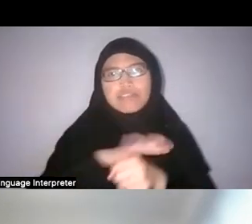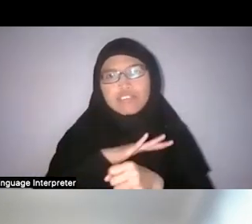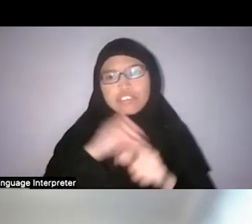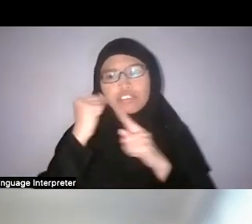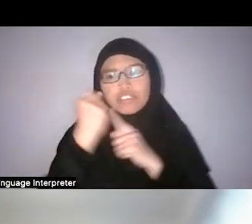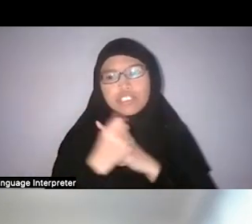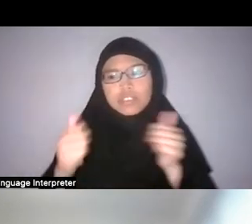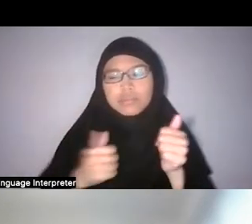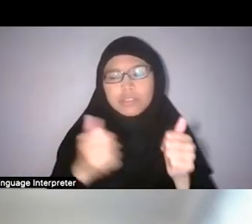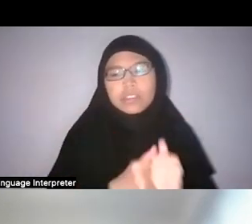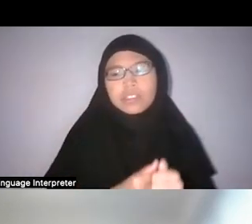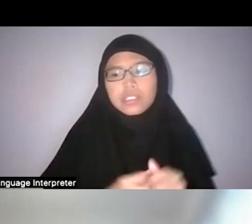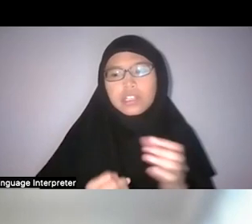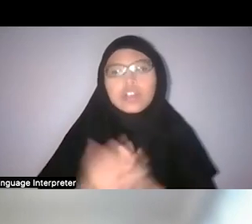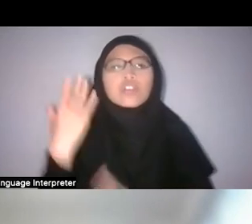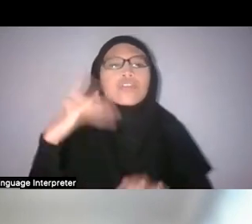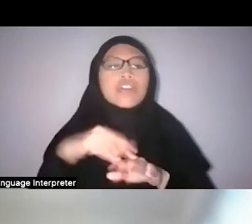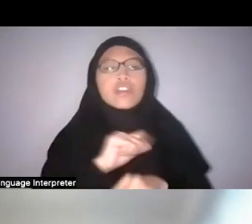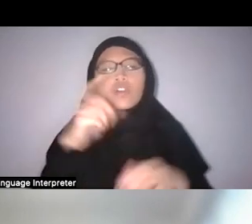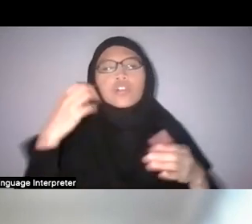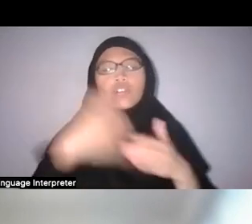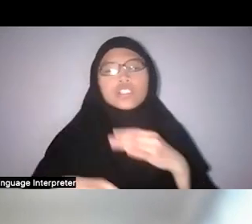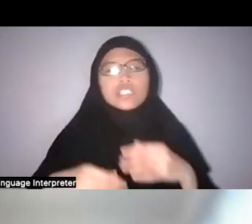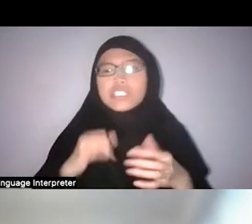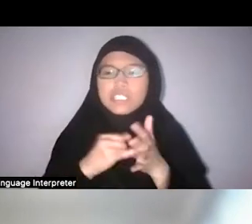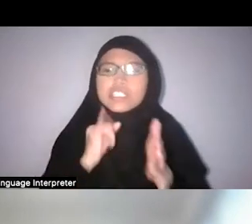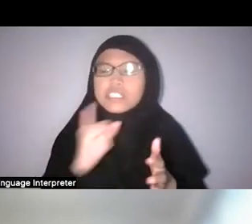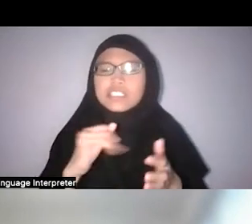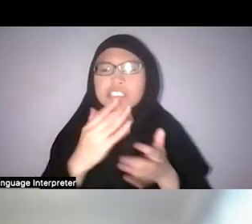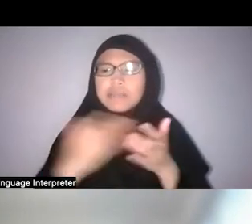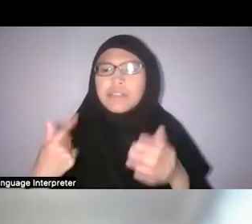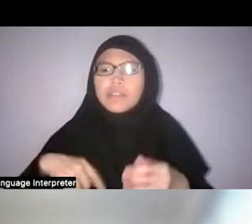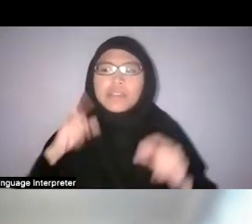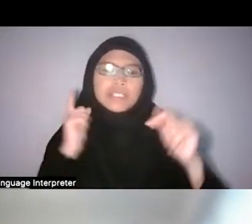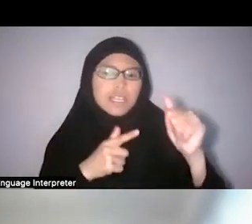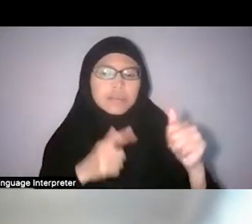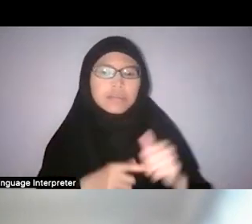Is growth at all cost really something that we should be aiming for, and things like that.